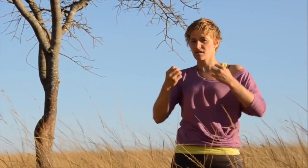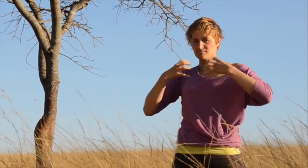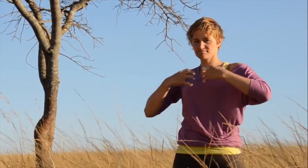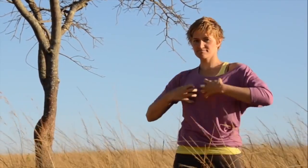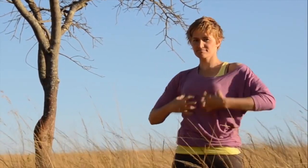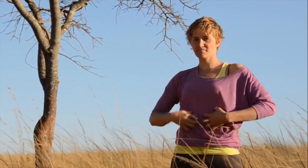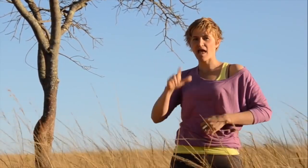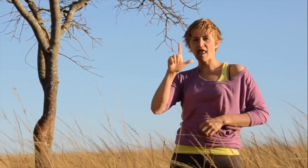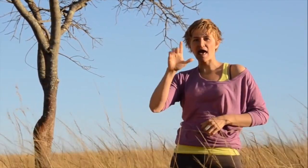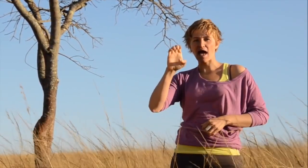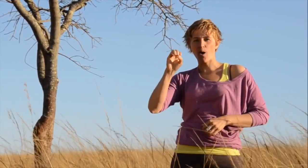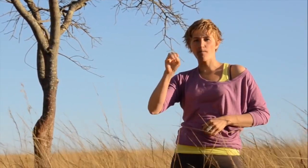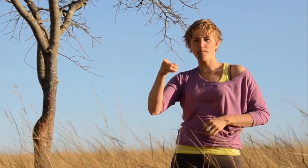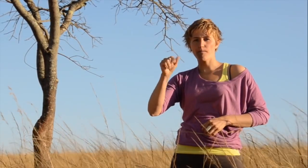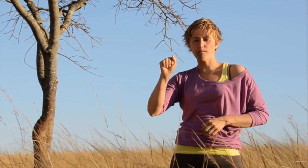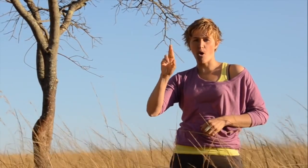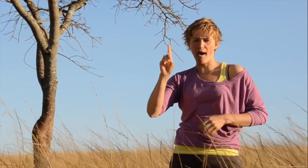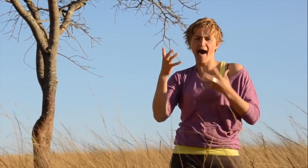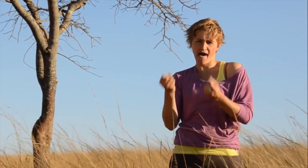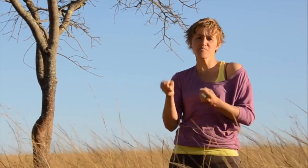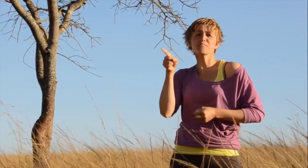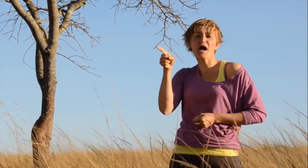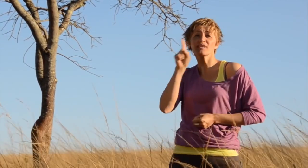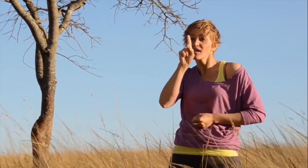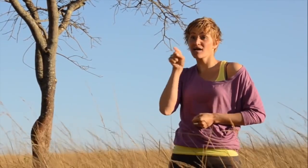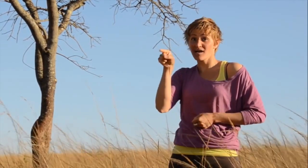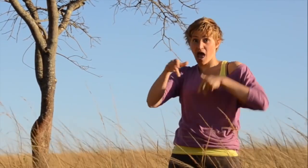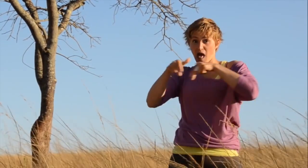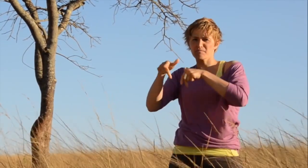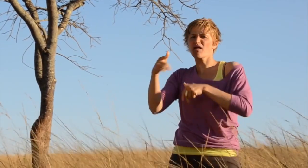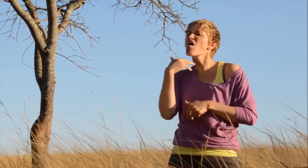hide from humans so there is no danger.